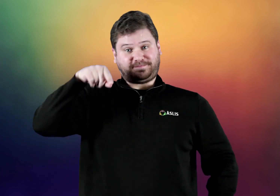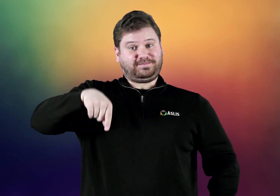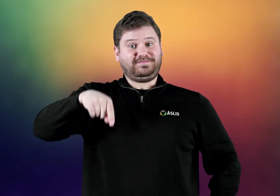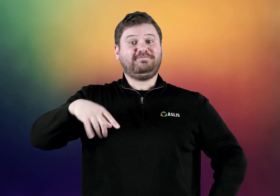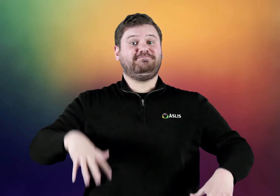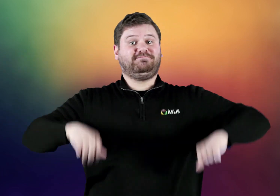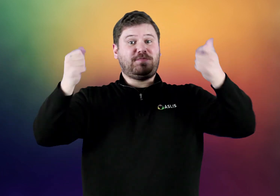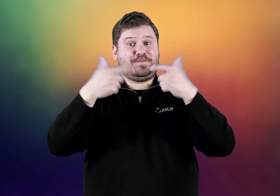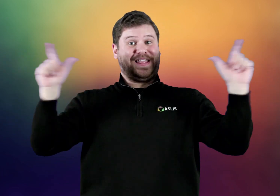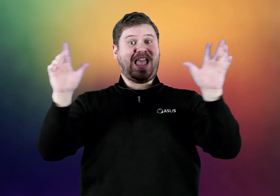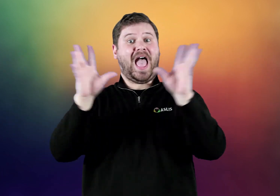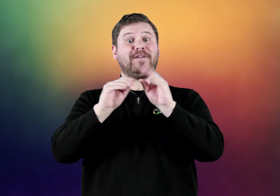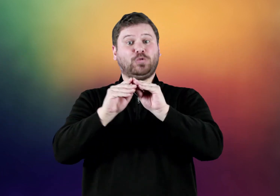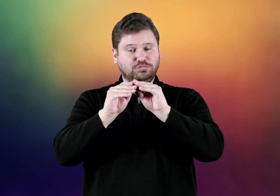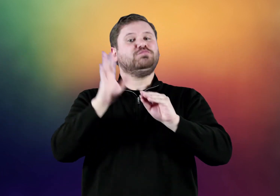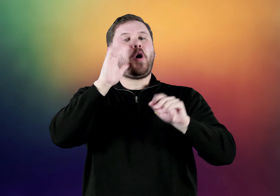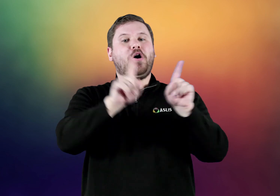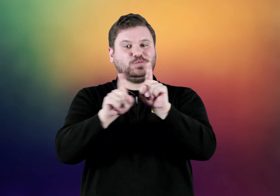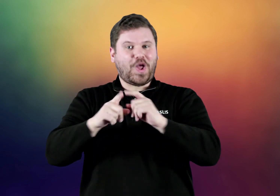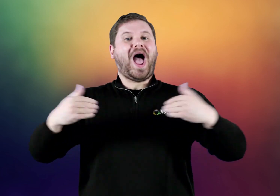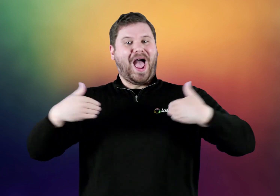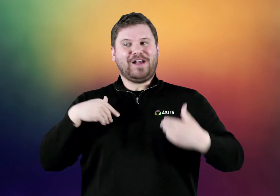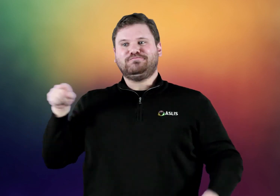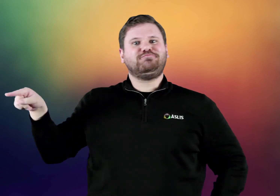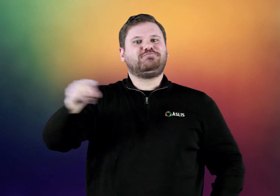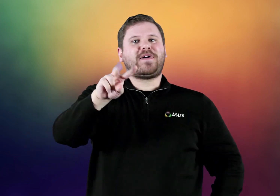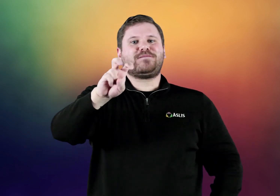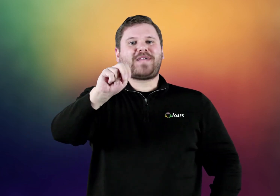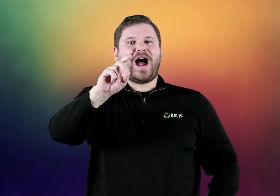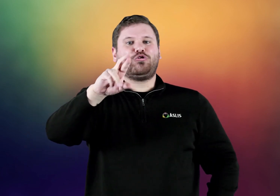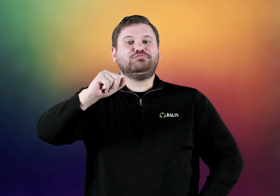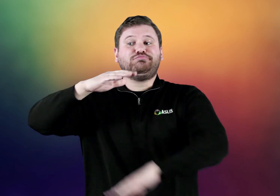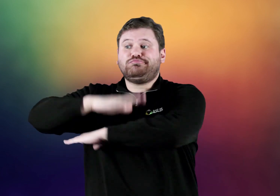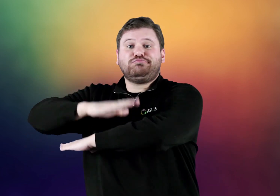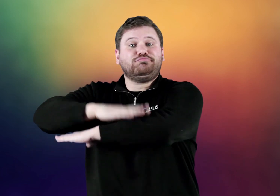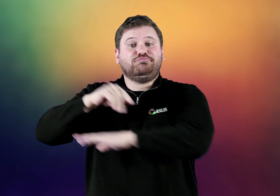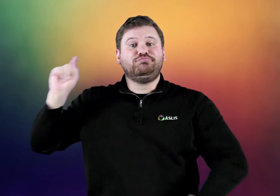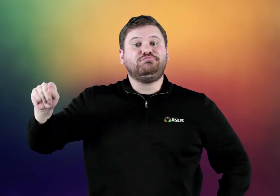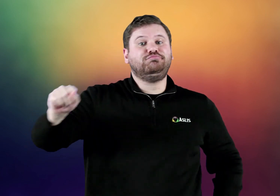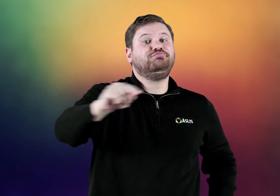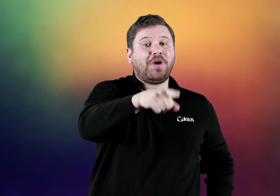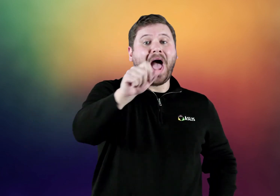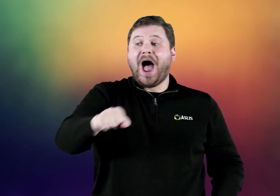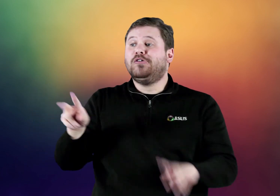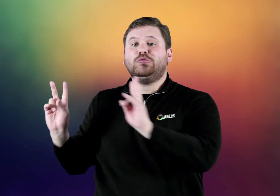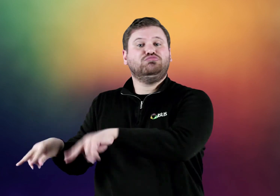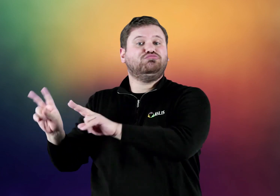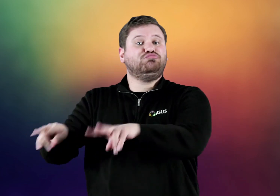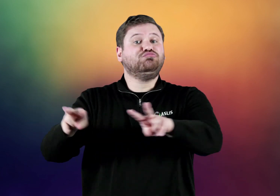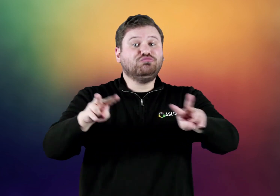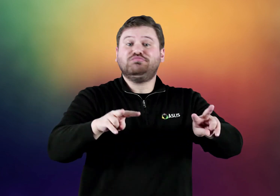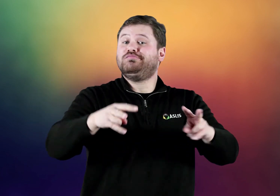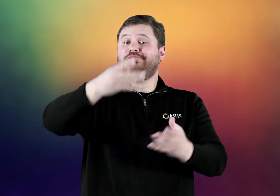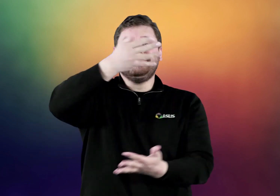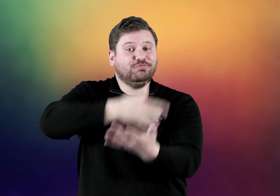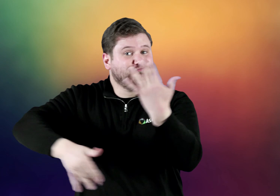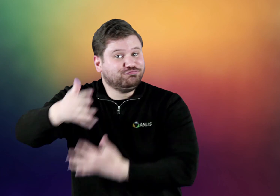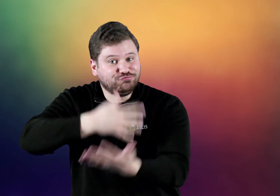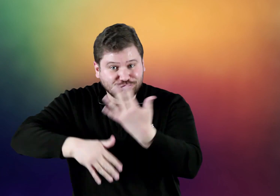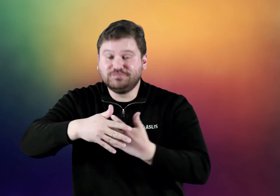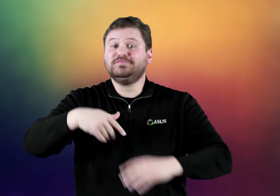There also will be vendor booths at the conference for you to tour.